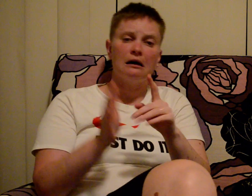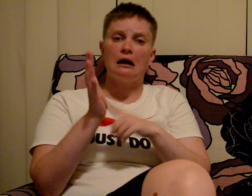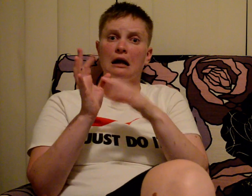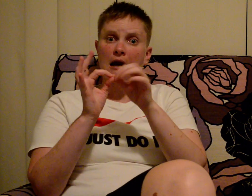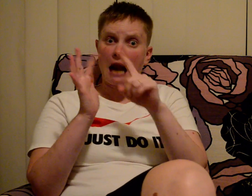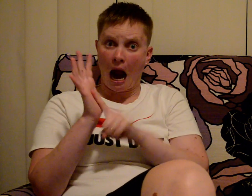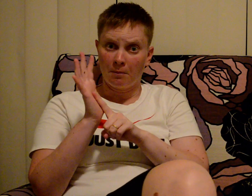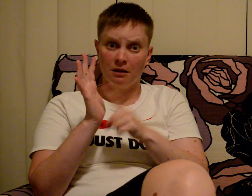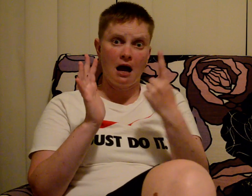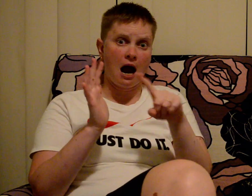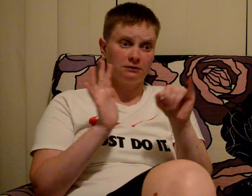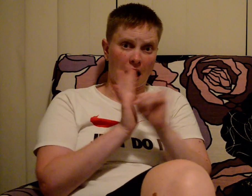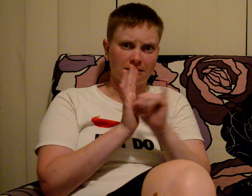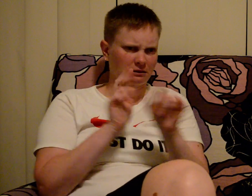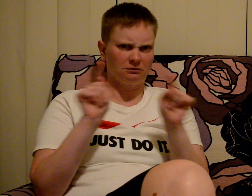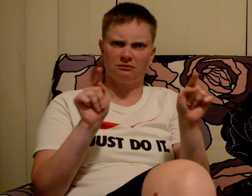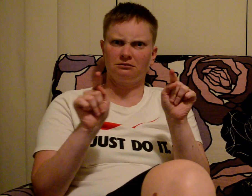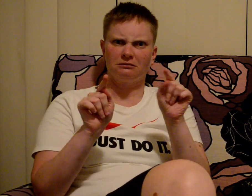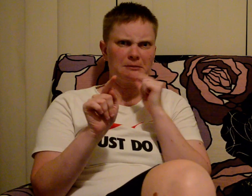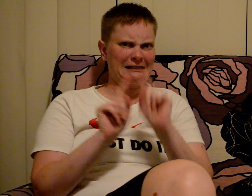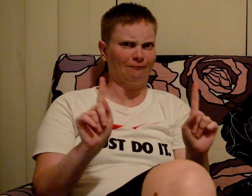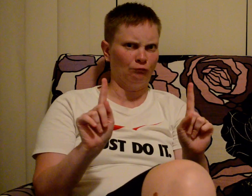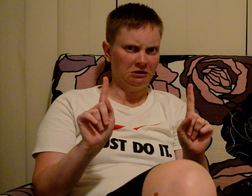Labelling and identity are two different things